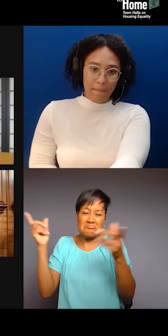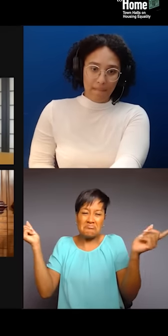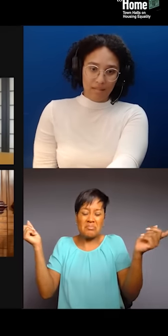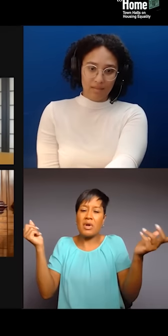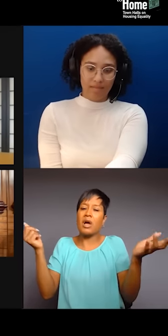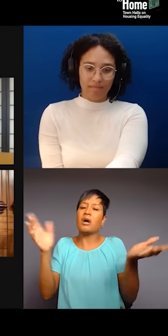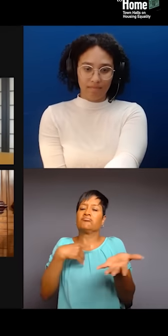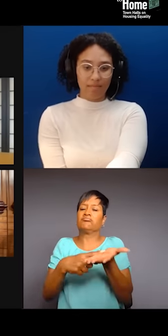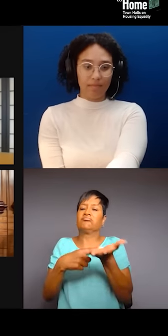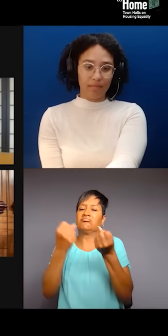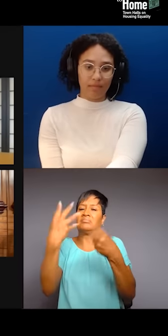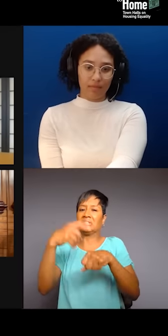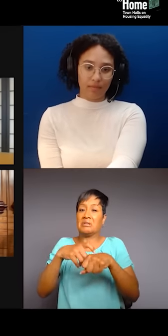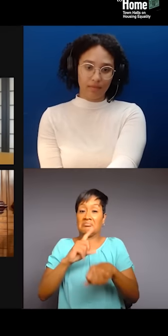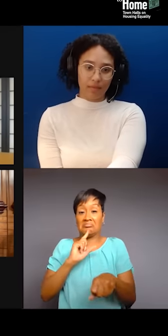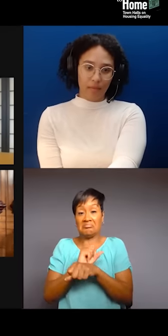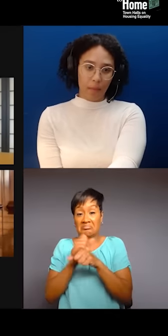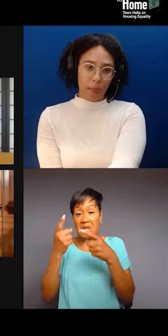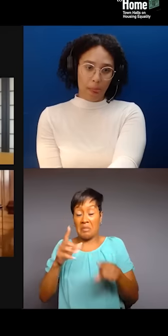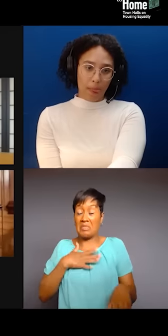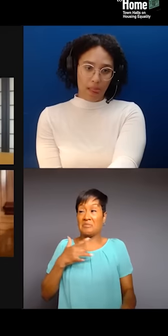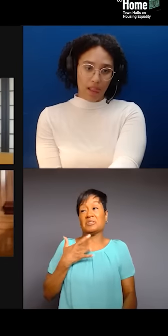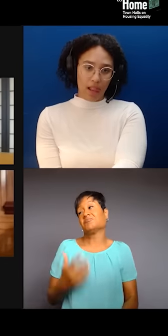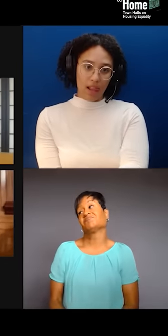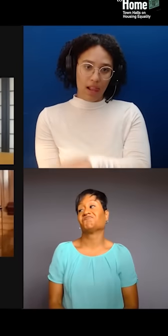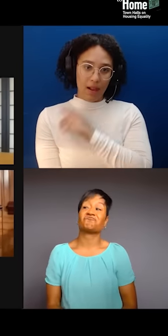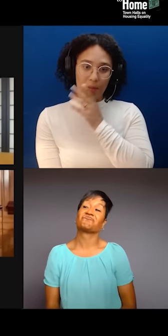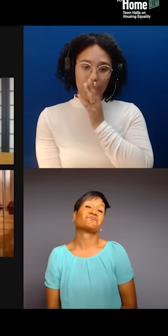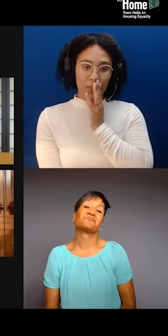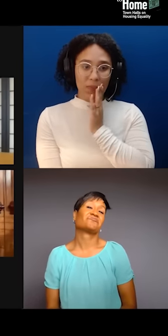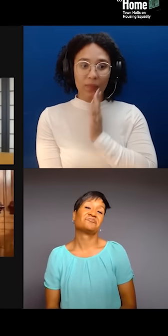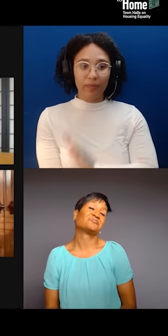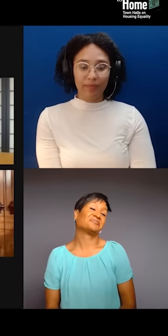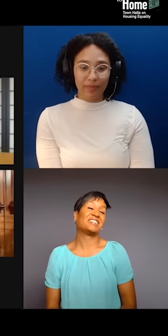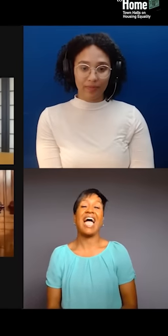I don't. Like, necessary not in, like, I'm not gonna, like, I'm gonna be really honest, I just don't think it is.